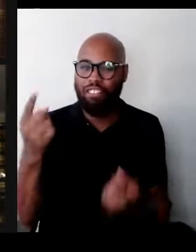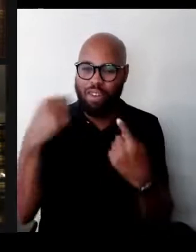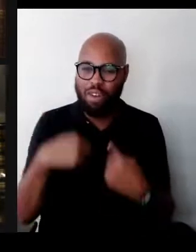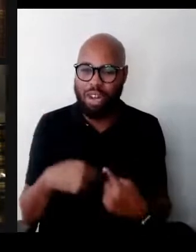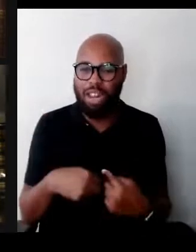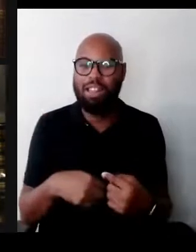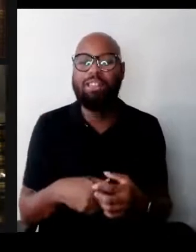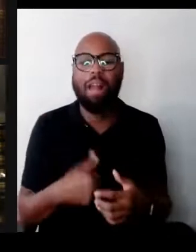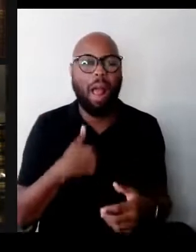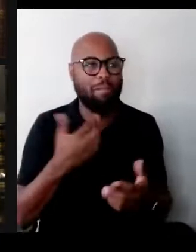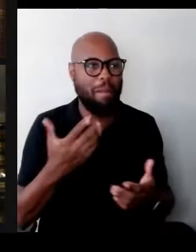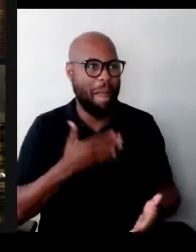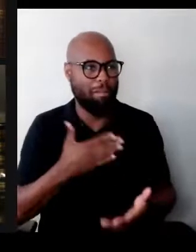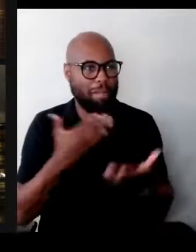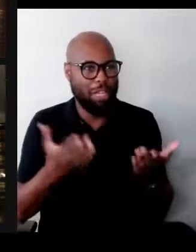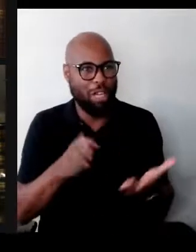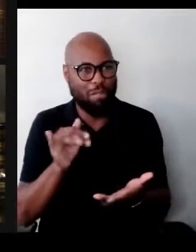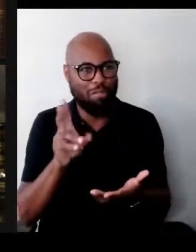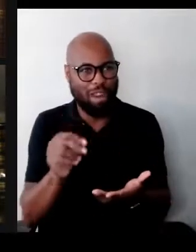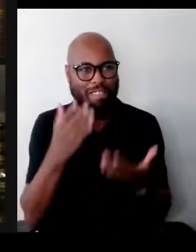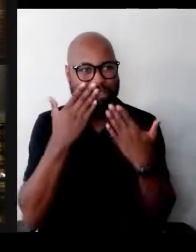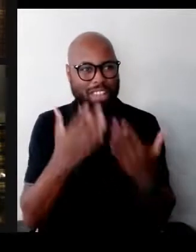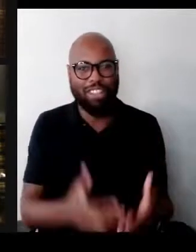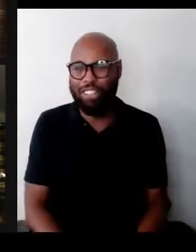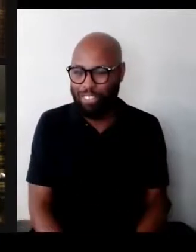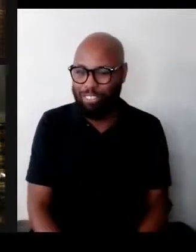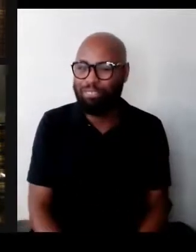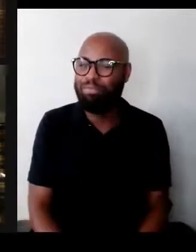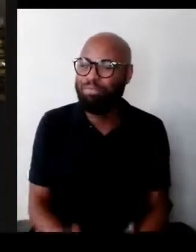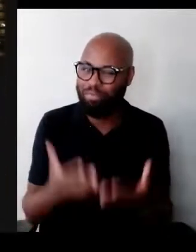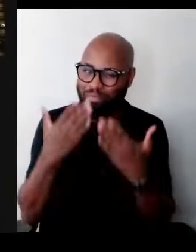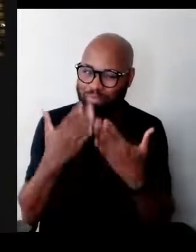Brian, thank you. Thank you, Sonja Geismar.